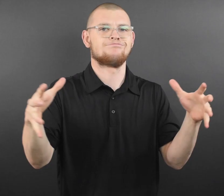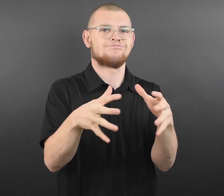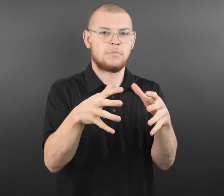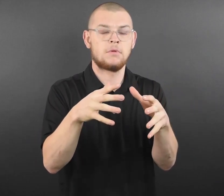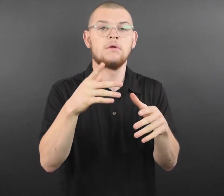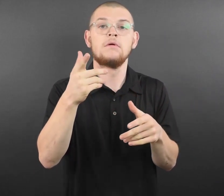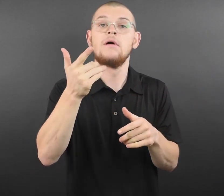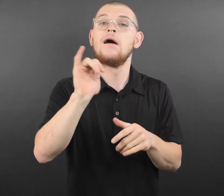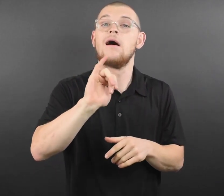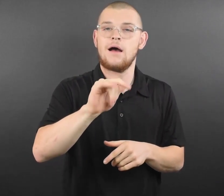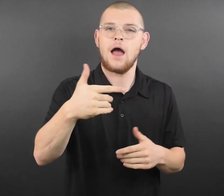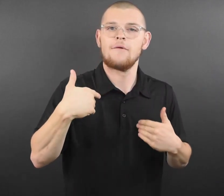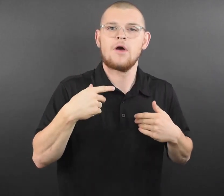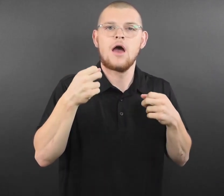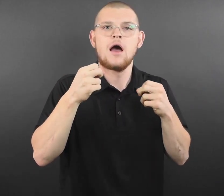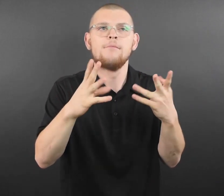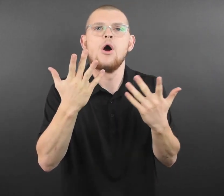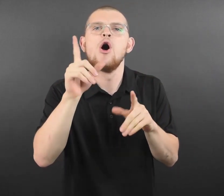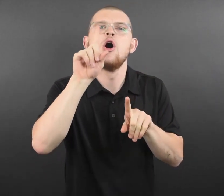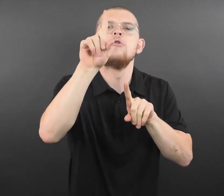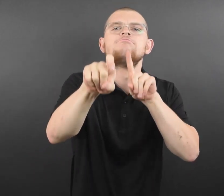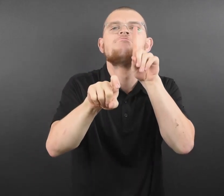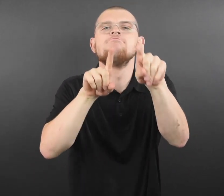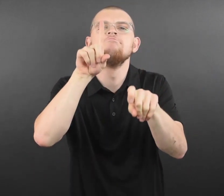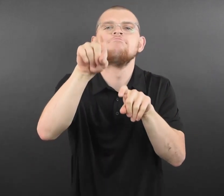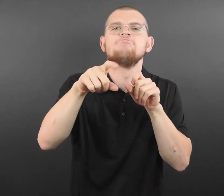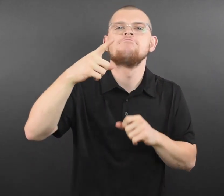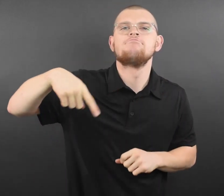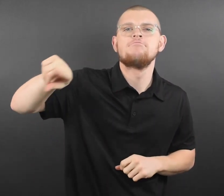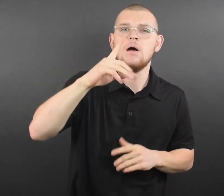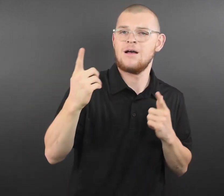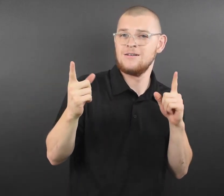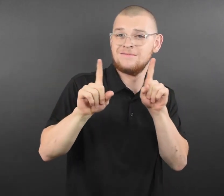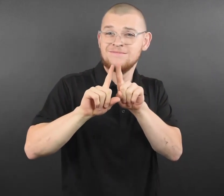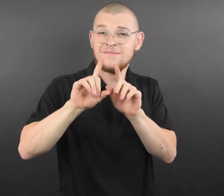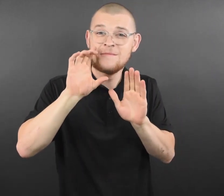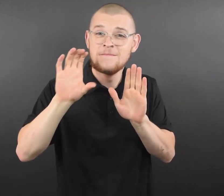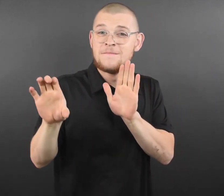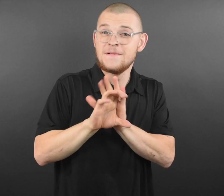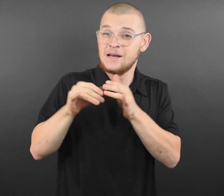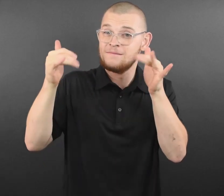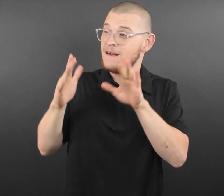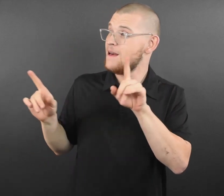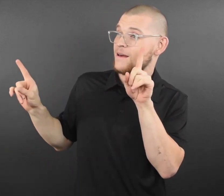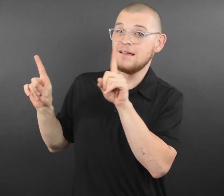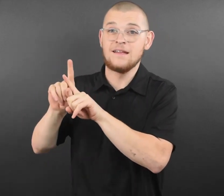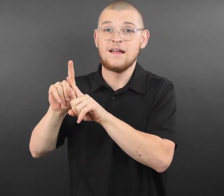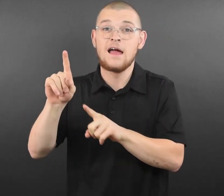and one guest will have the opportunity to meet a Vikings player and tour the Minnesota Vikings